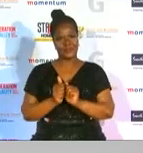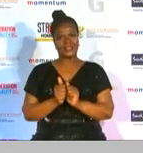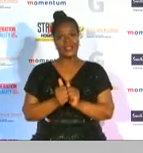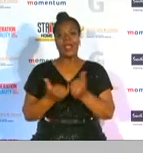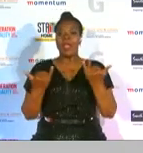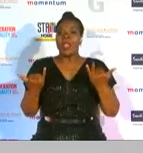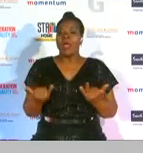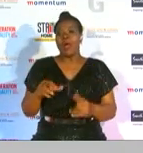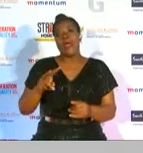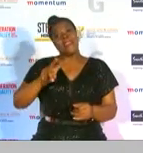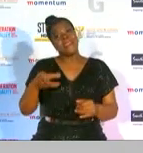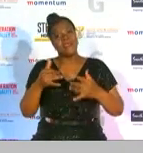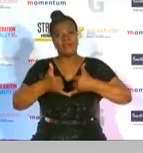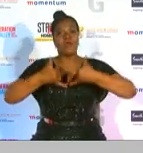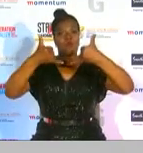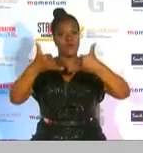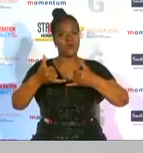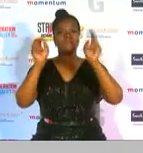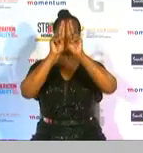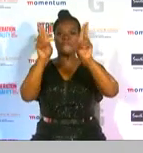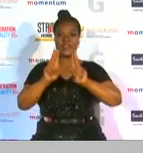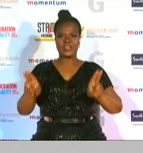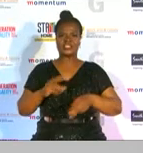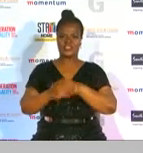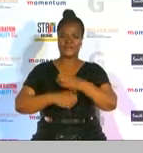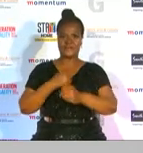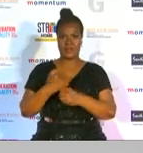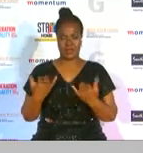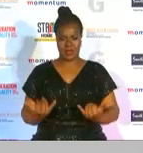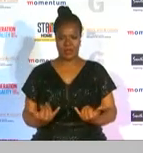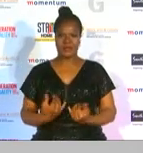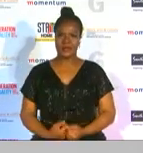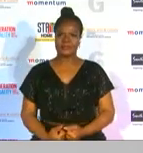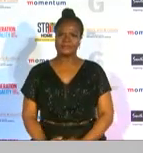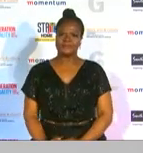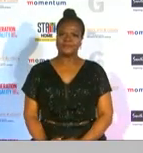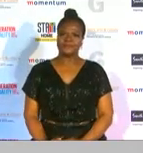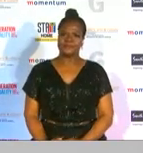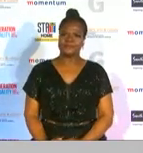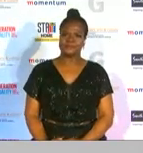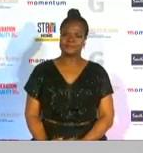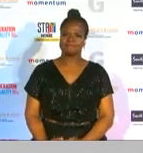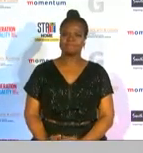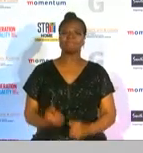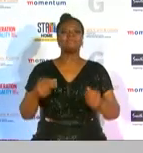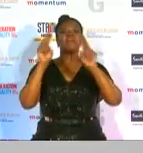award is federation of the year and this award applauds a federation that has taken up the challenge to 10